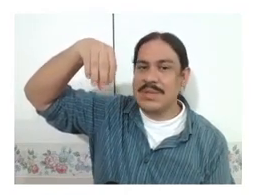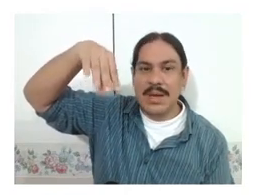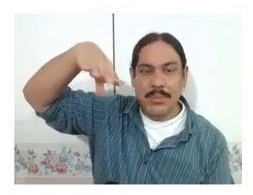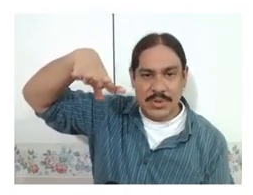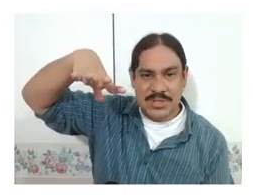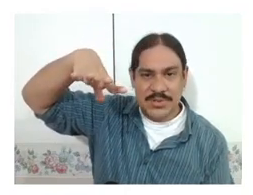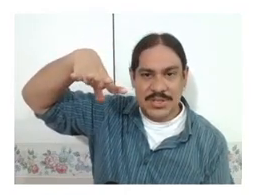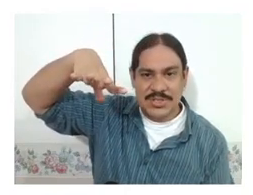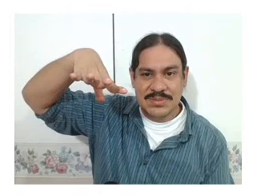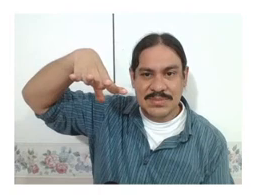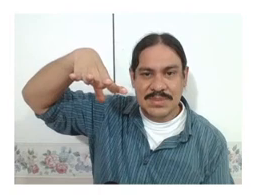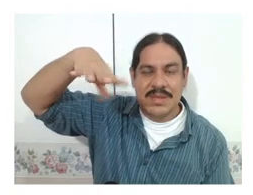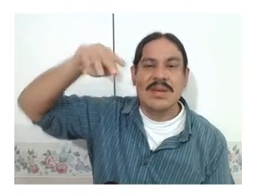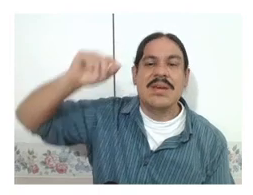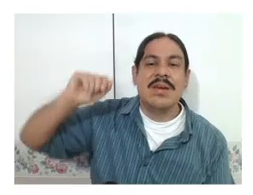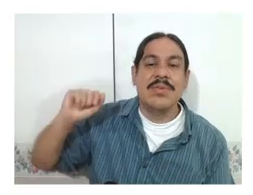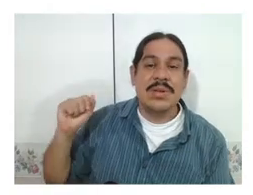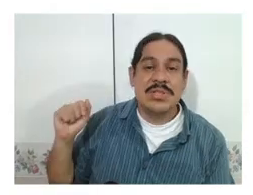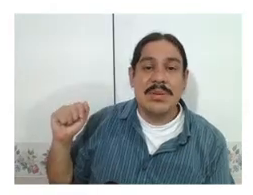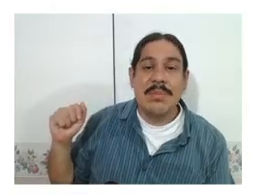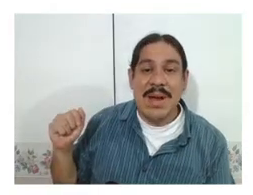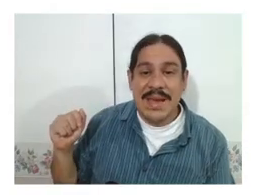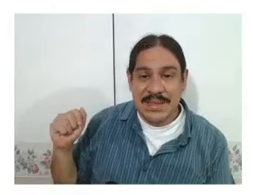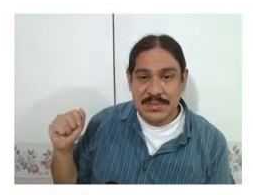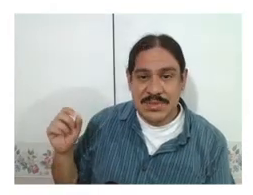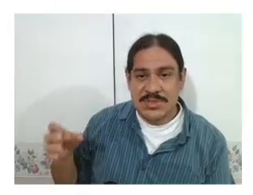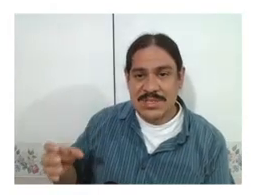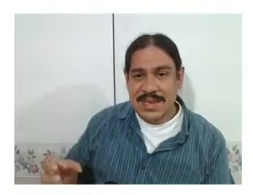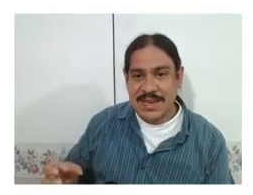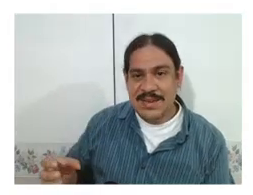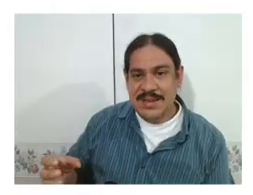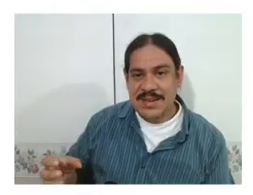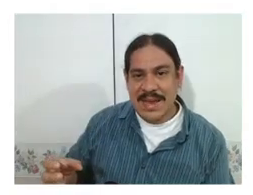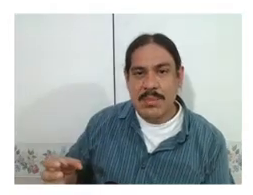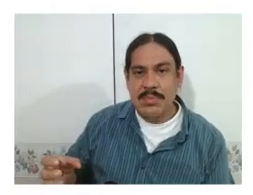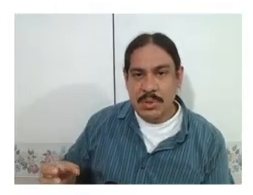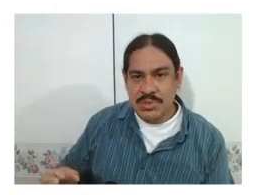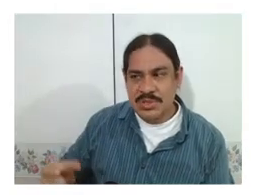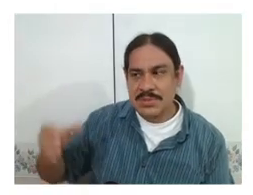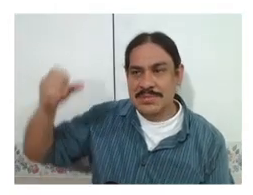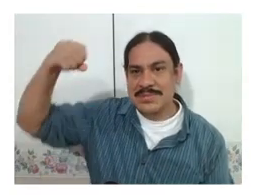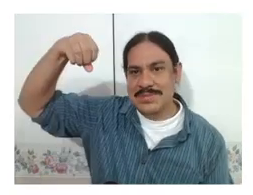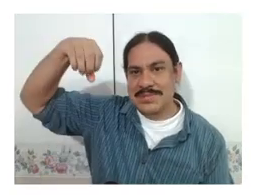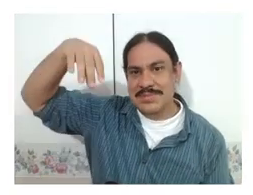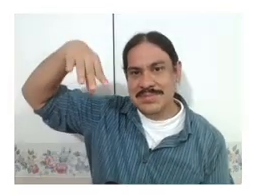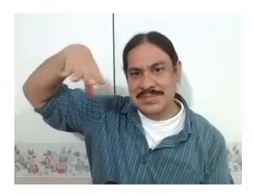upwards direction if you want to combine them to say